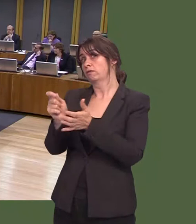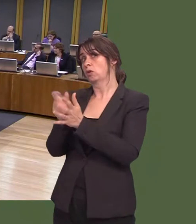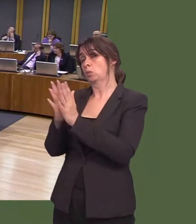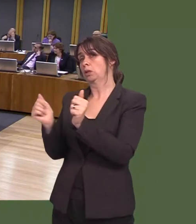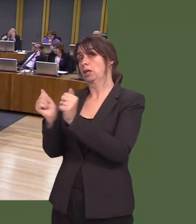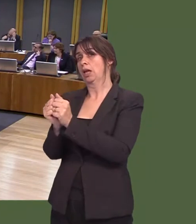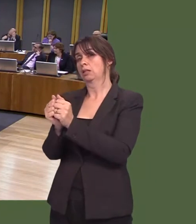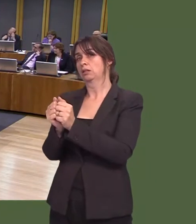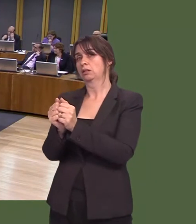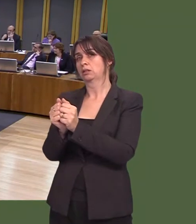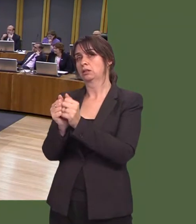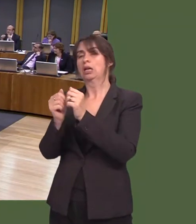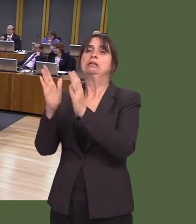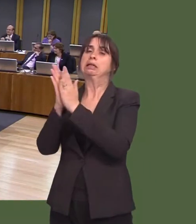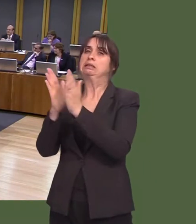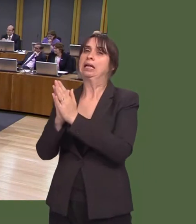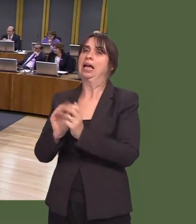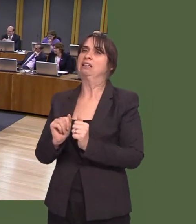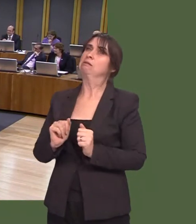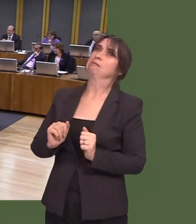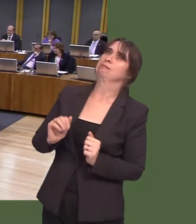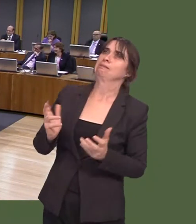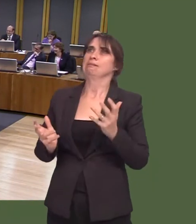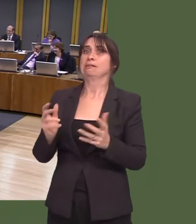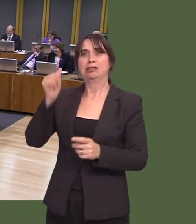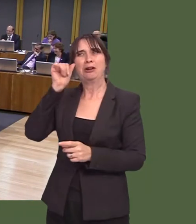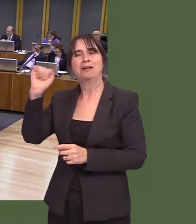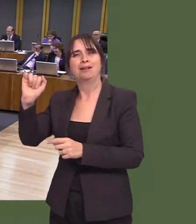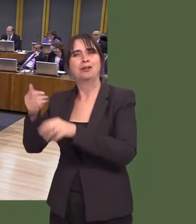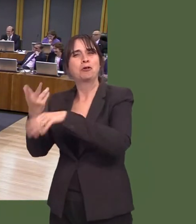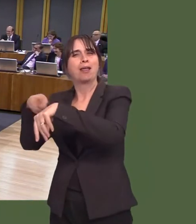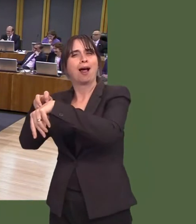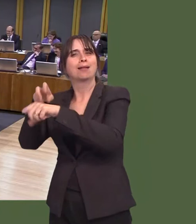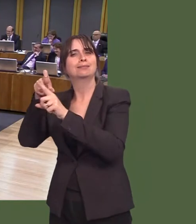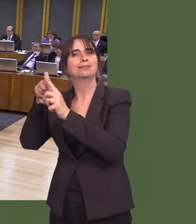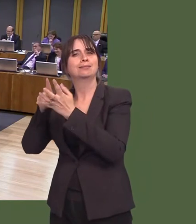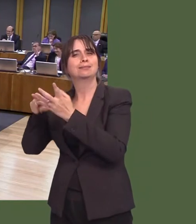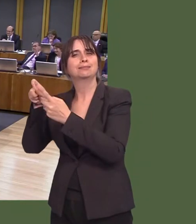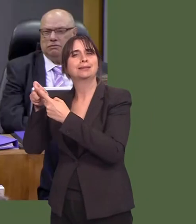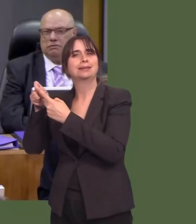I donít think the DUP will be pressing for that in the discussions that they have with the Conservative Government, as sabbatarians.